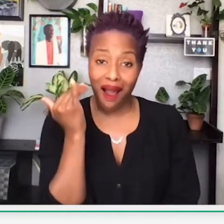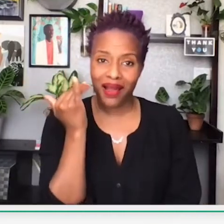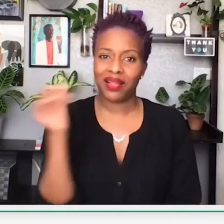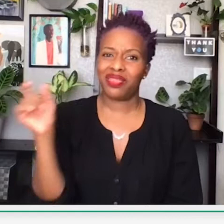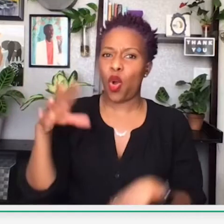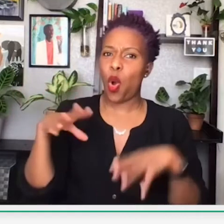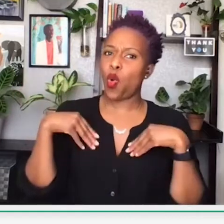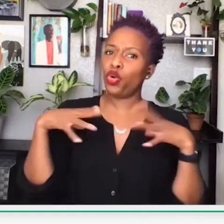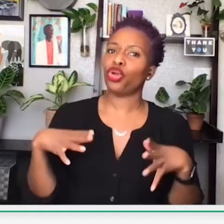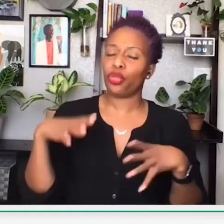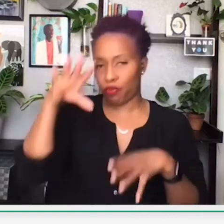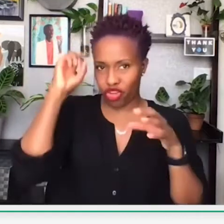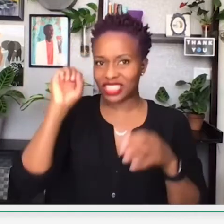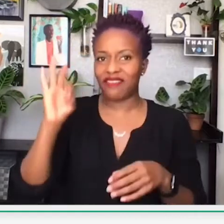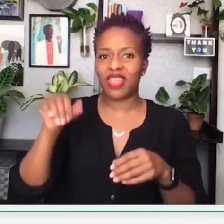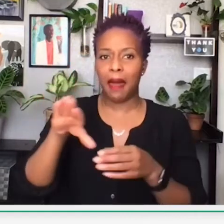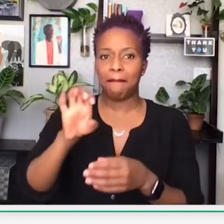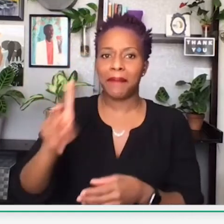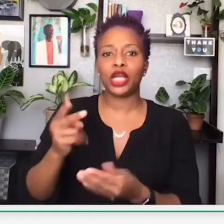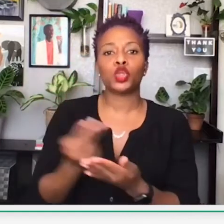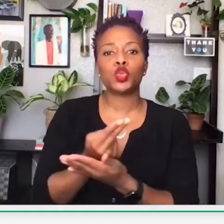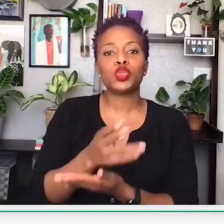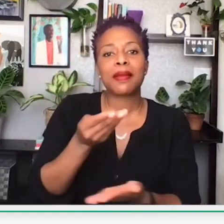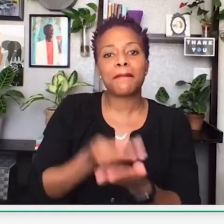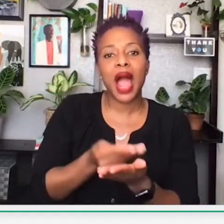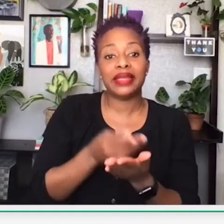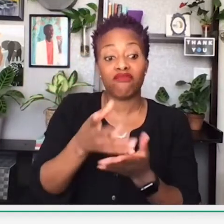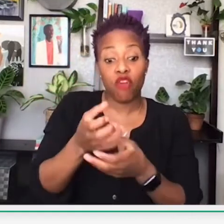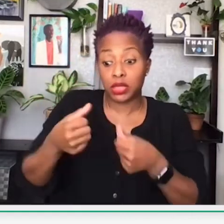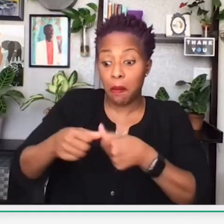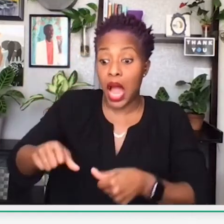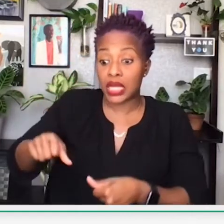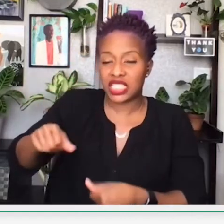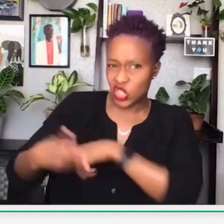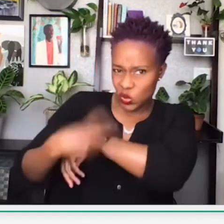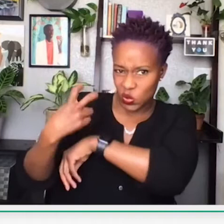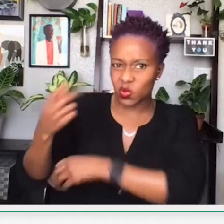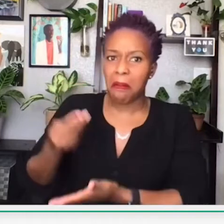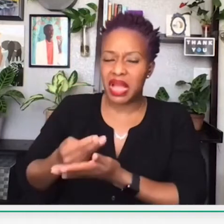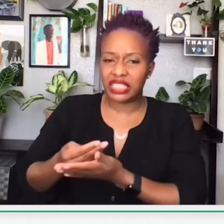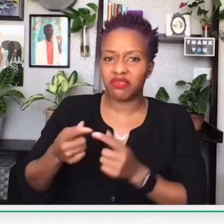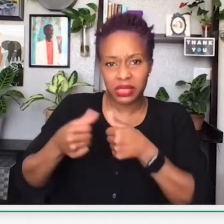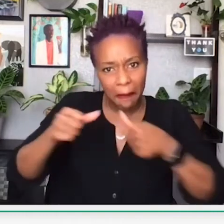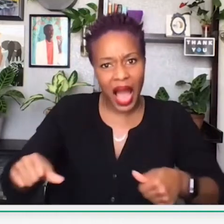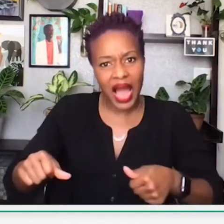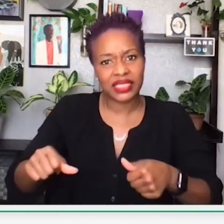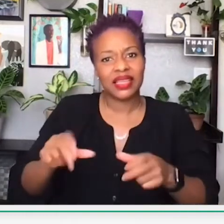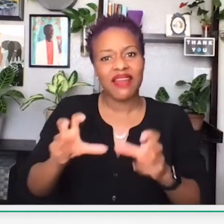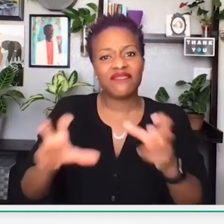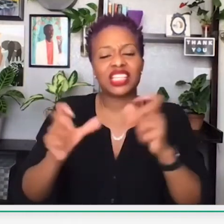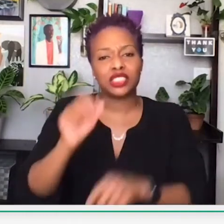branches that were set up throughout 17 states. And they would use that money, their deposits,